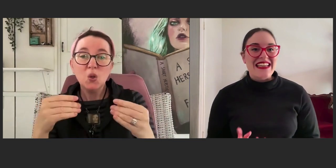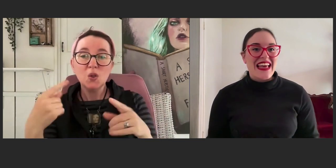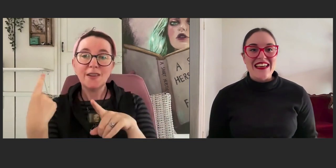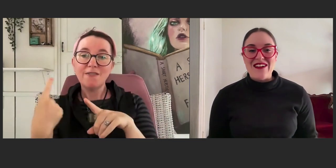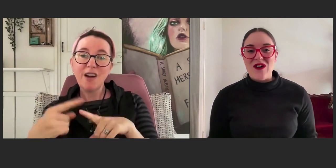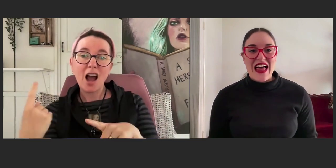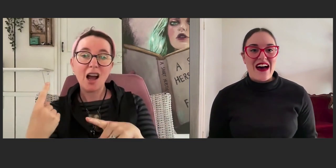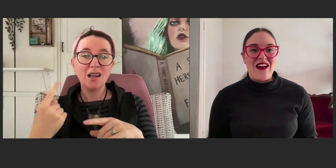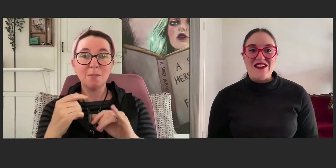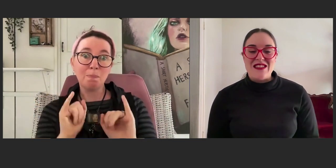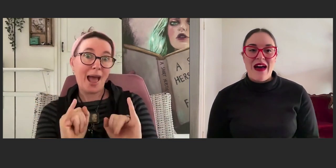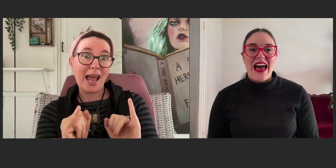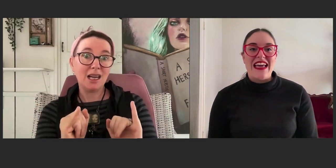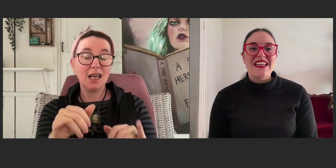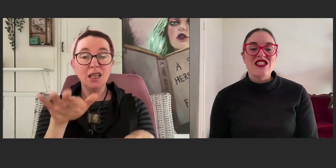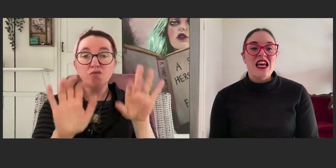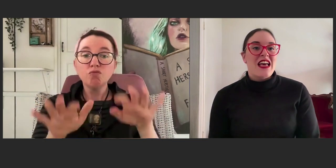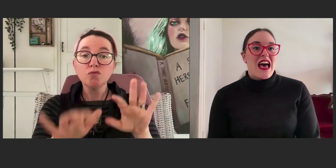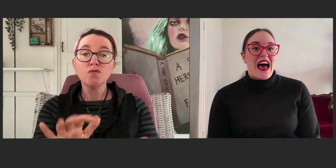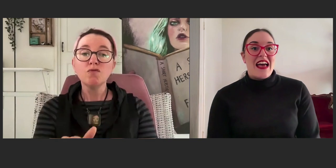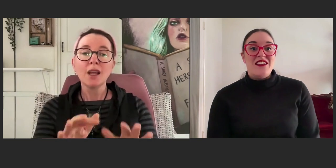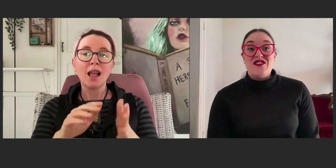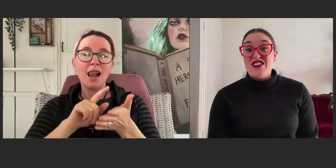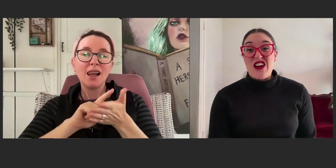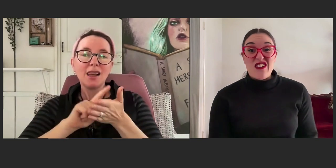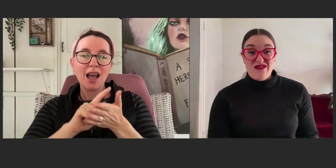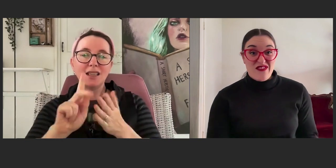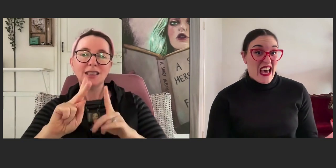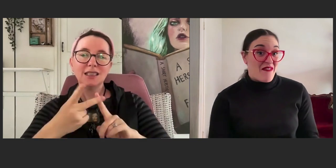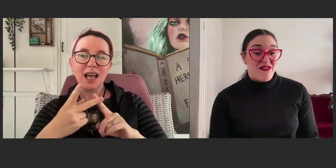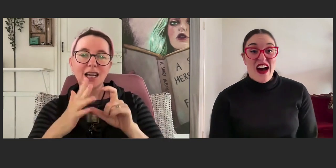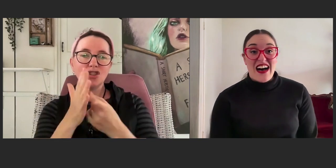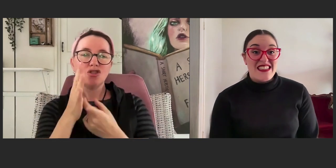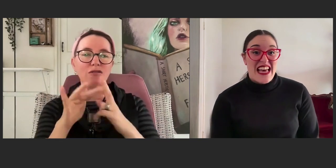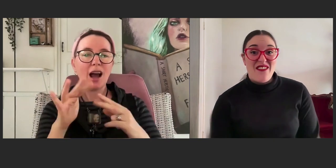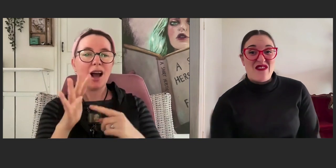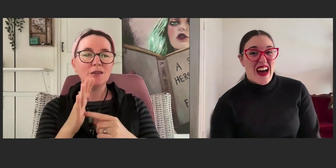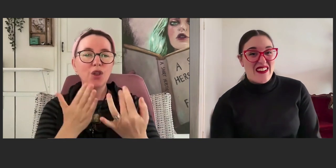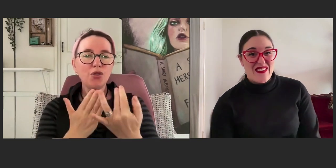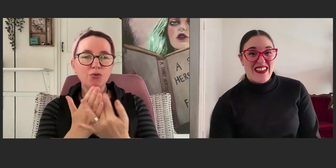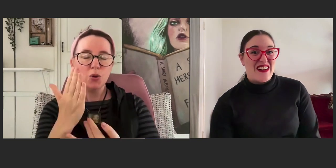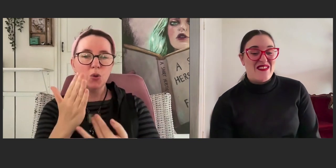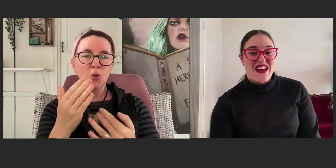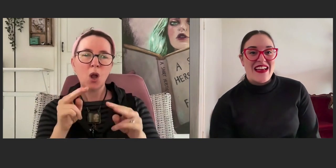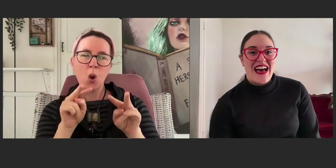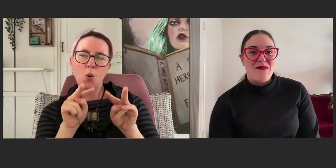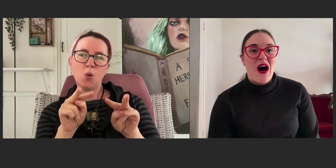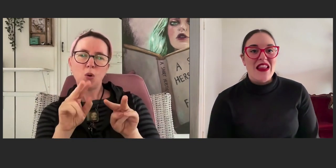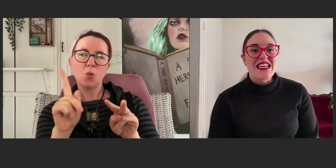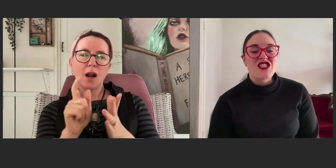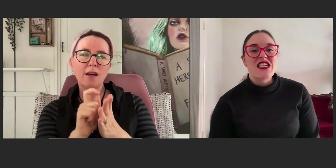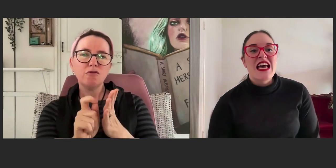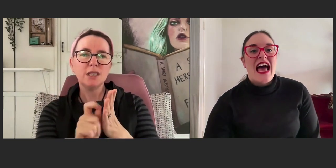getting it all out onto the page and have it fast, have it rough, not very polished.